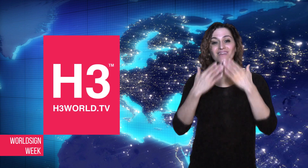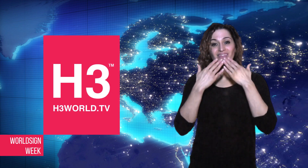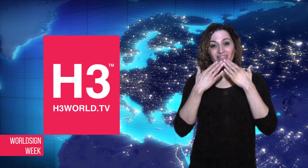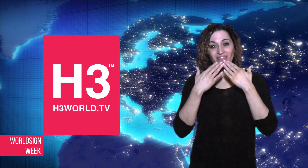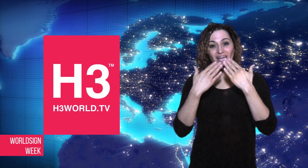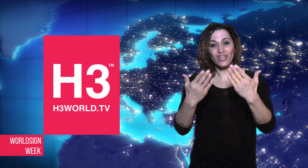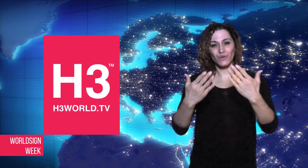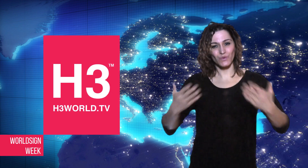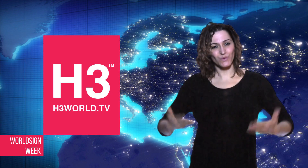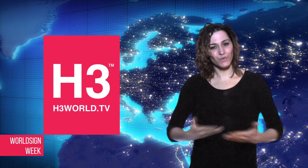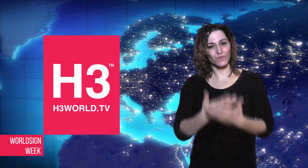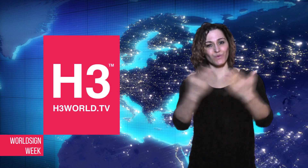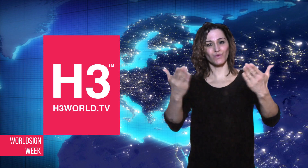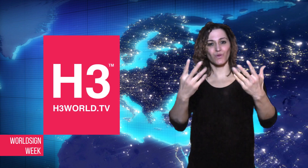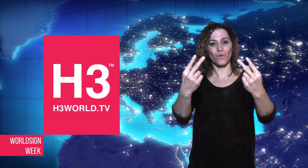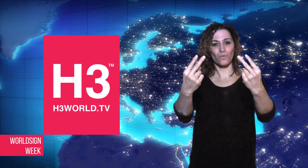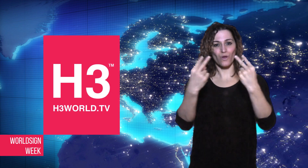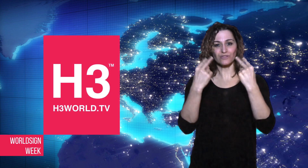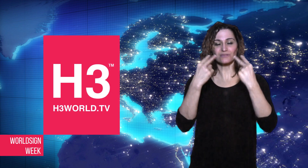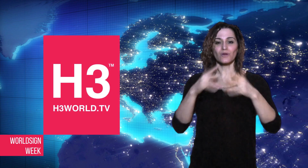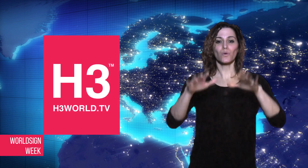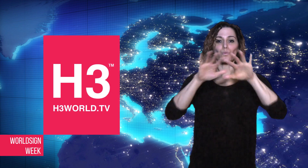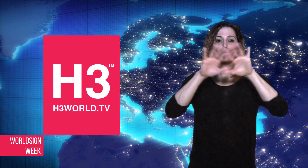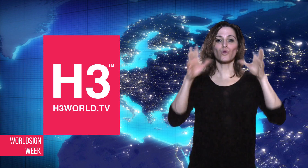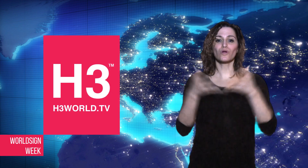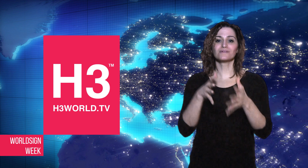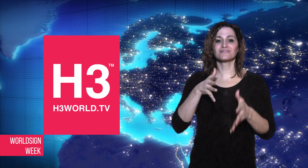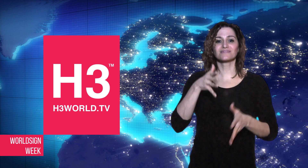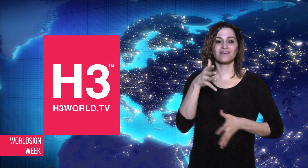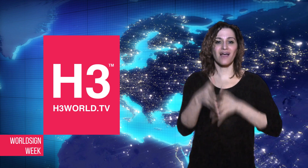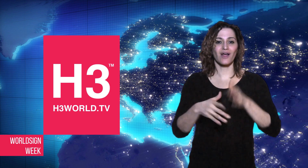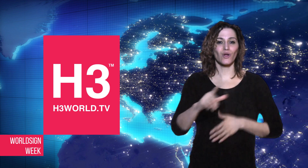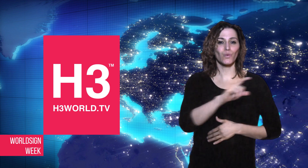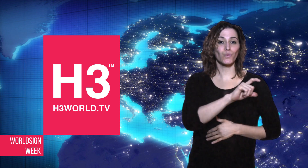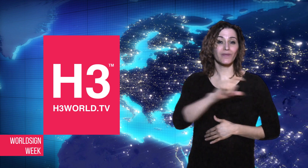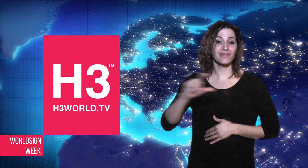Thank you for watching WorldSign Week,